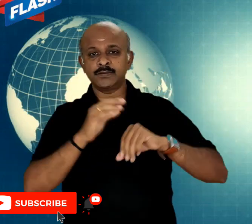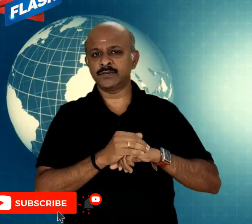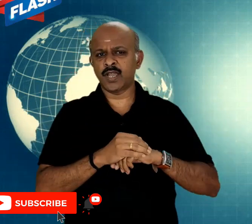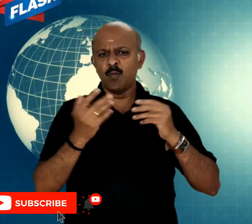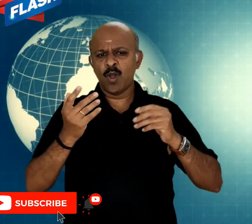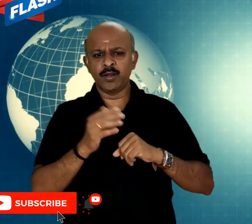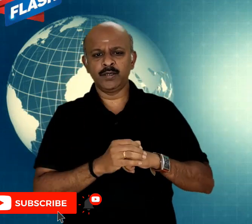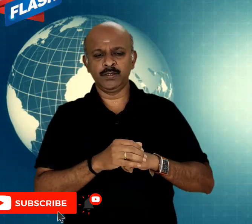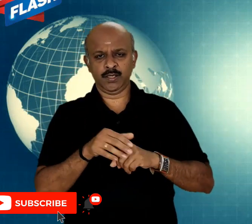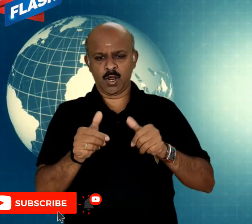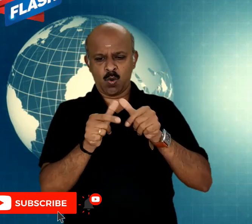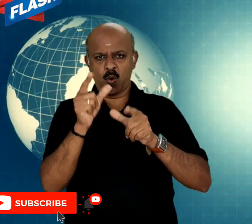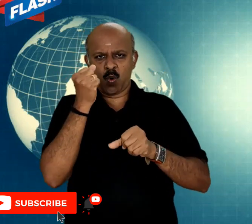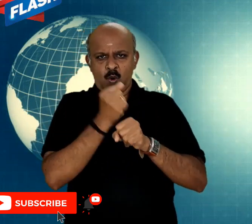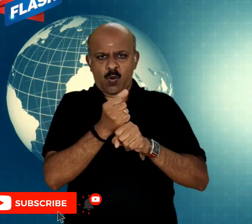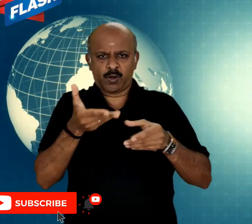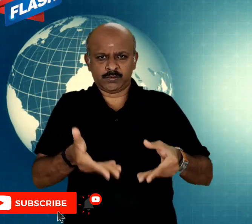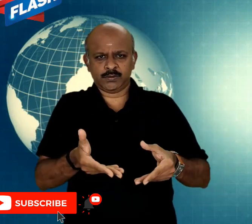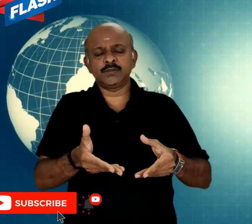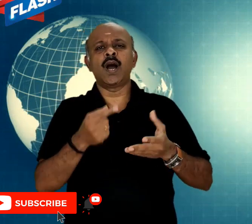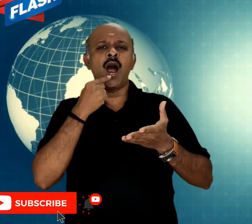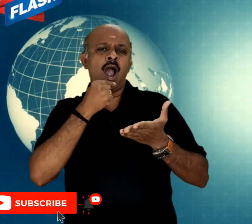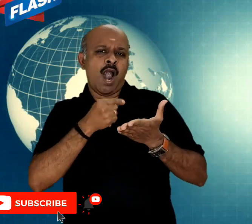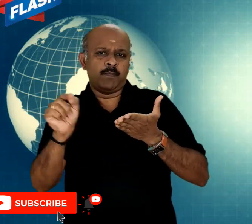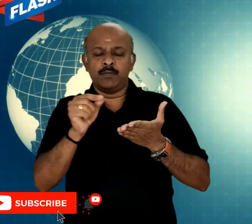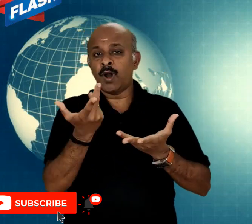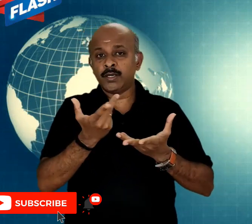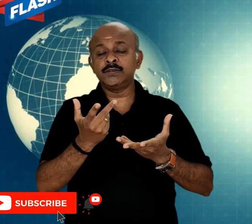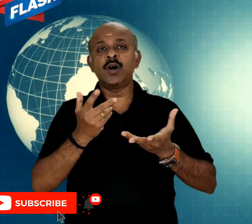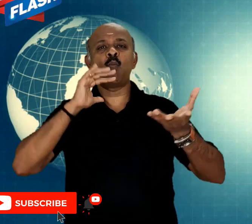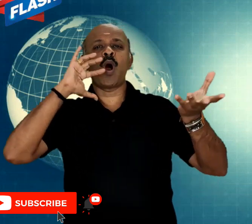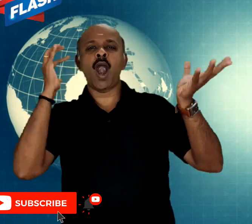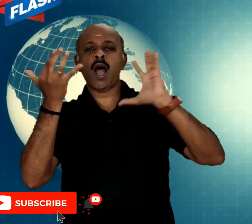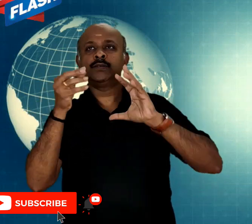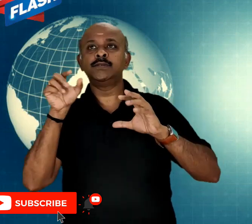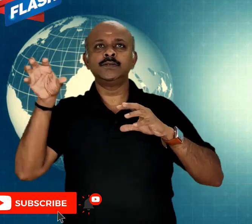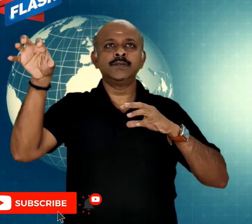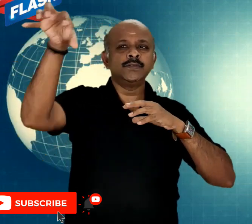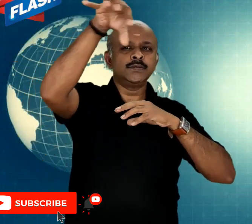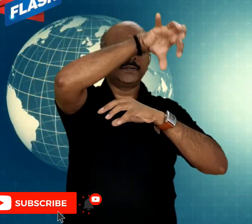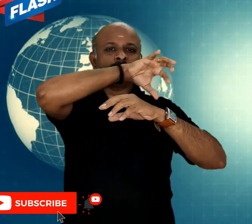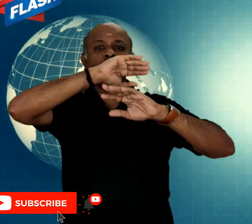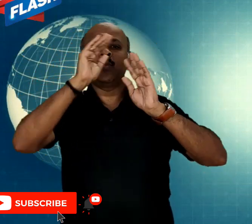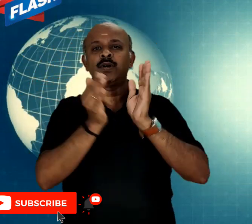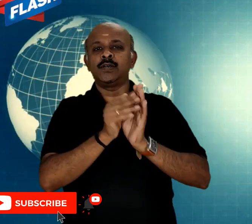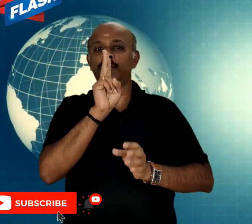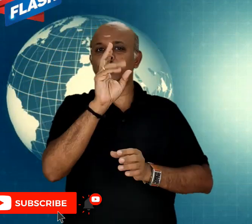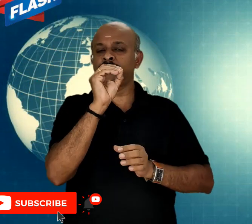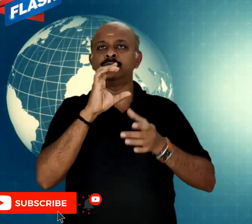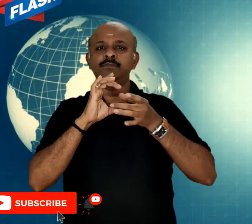and the industrial production will be from September and around 20 countries around the world have pre ordered